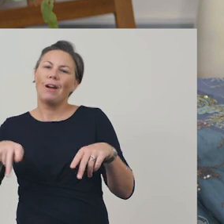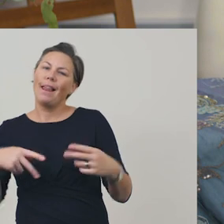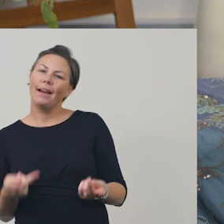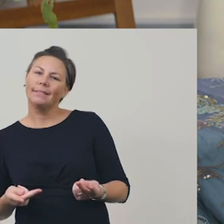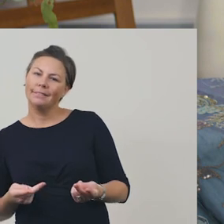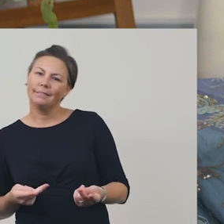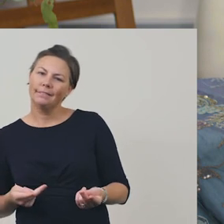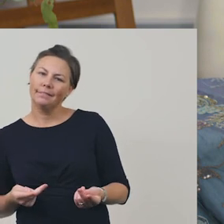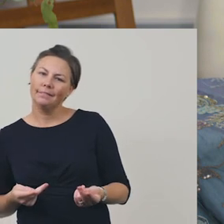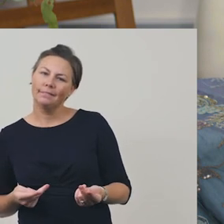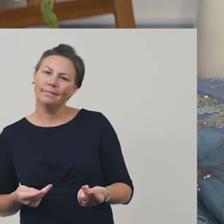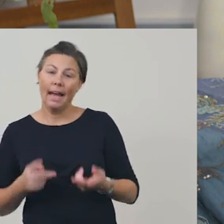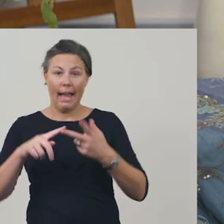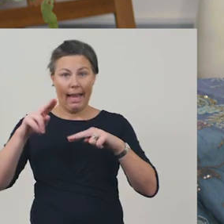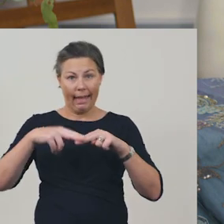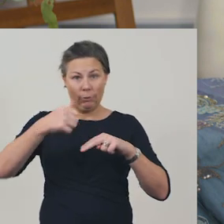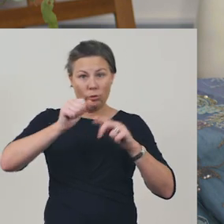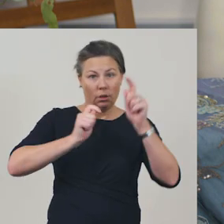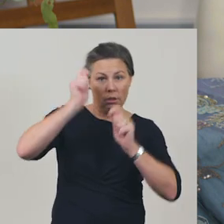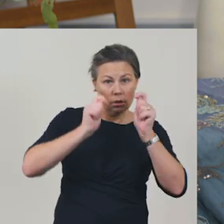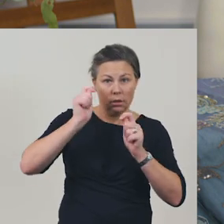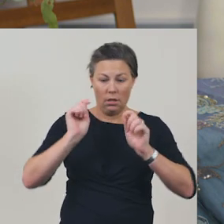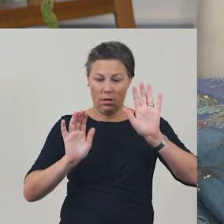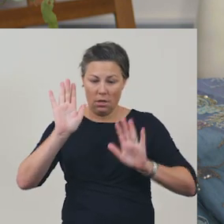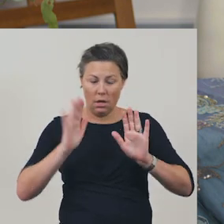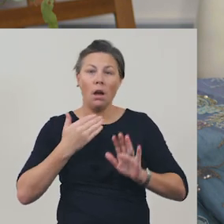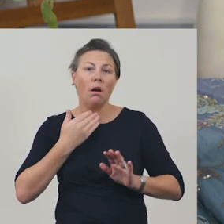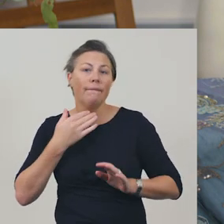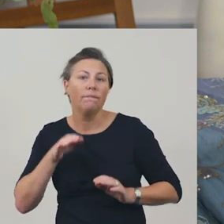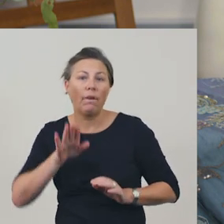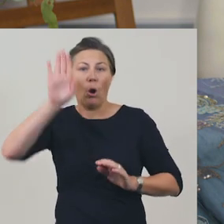Using facial expressions, gestures, volume, and pace will add meaning,